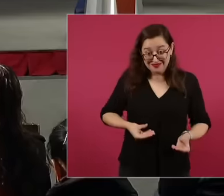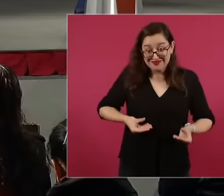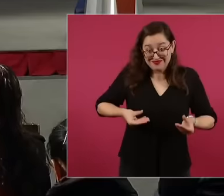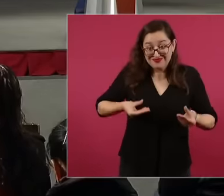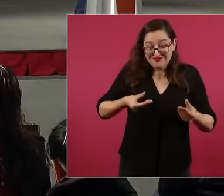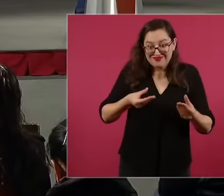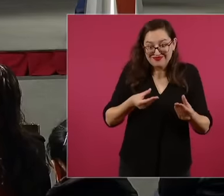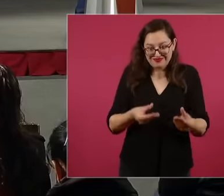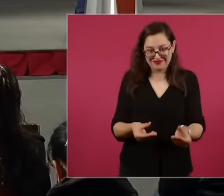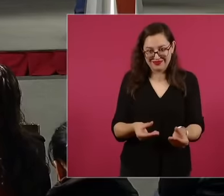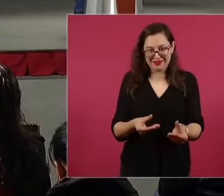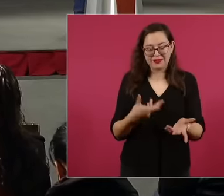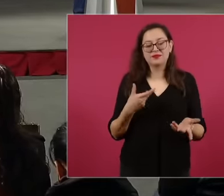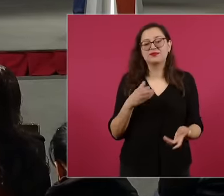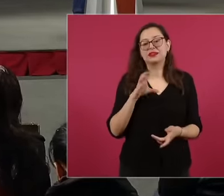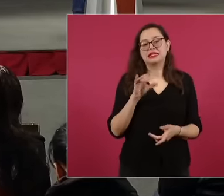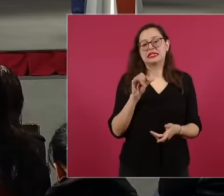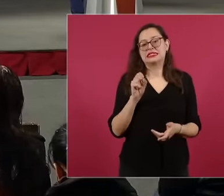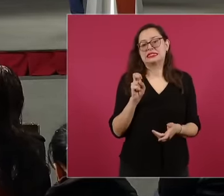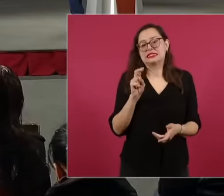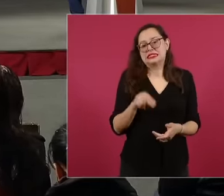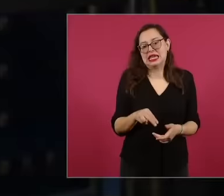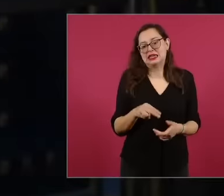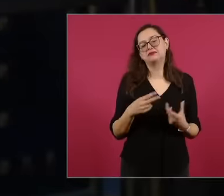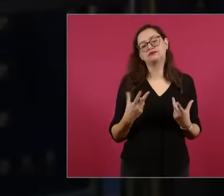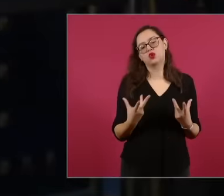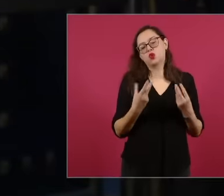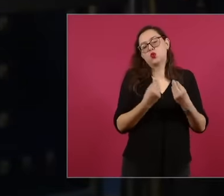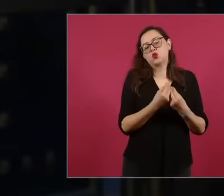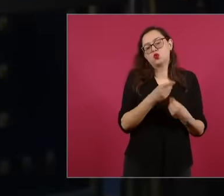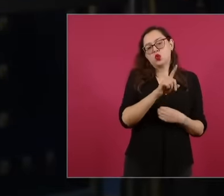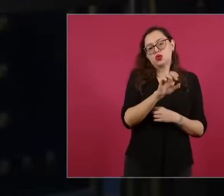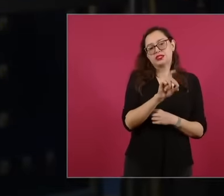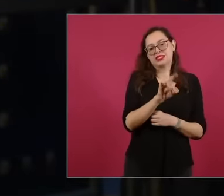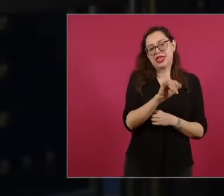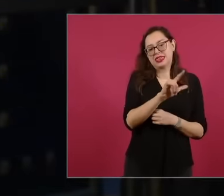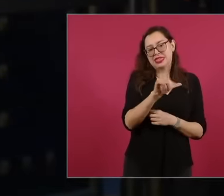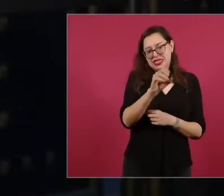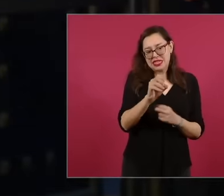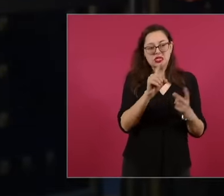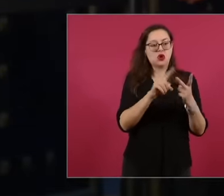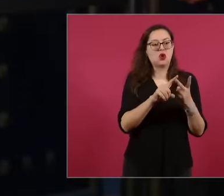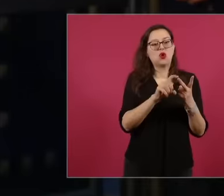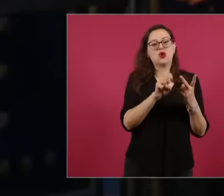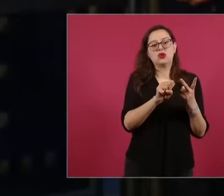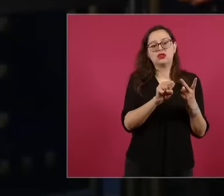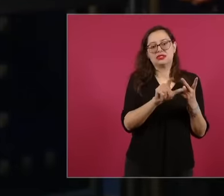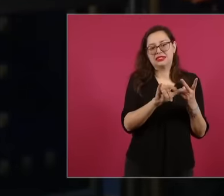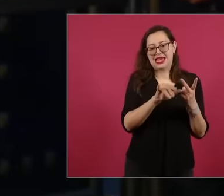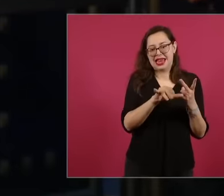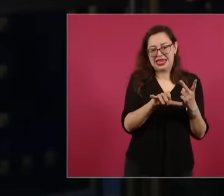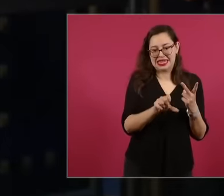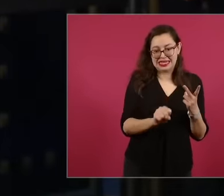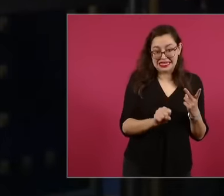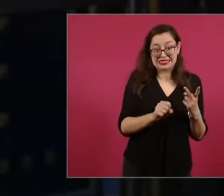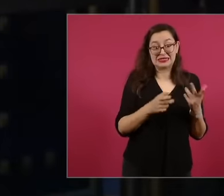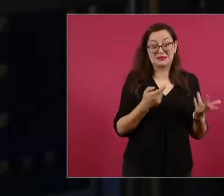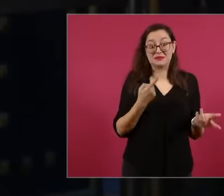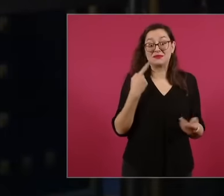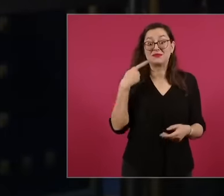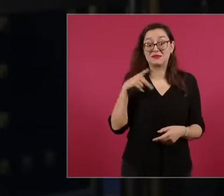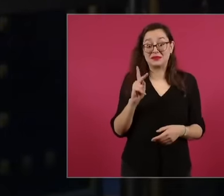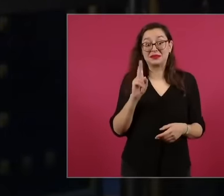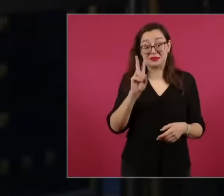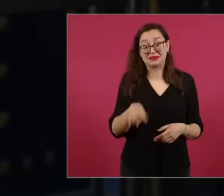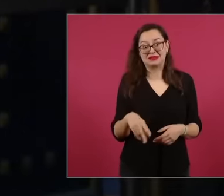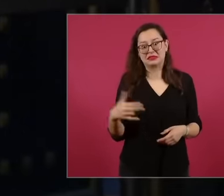cicen of the times of Ernesto dedillo of Carlos Salinas and further back that but it came That call